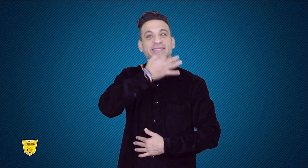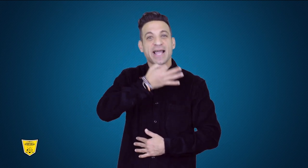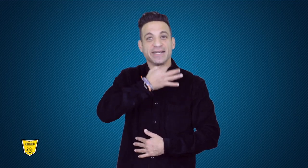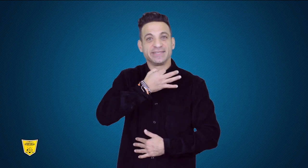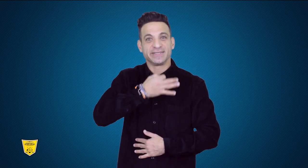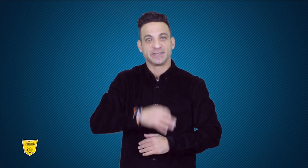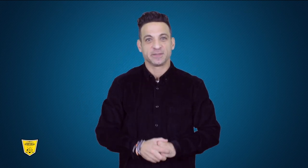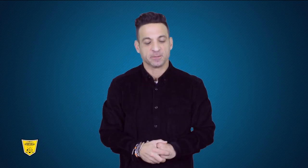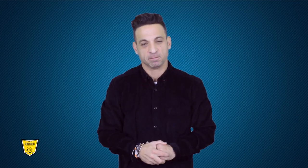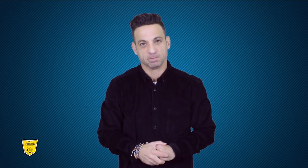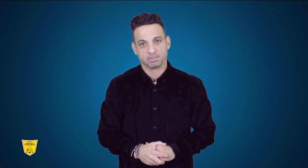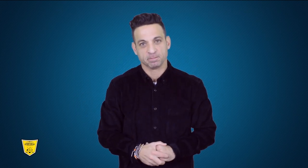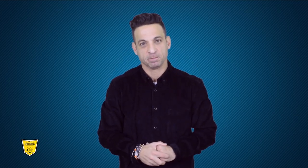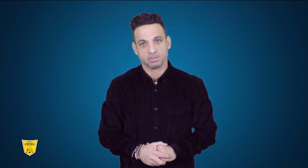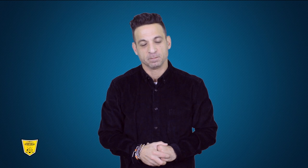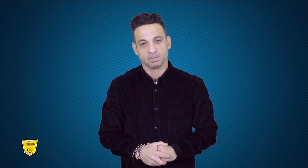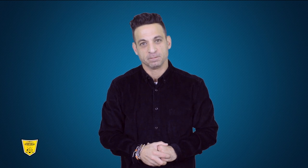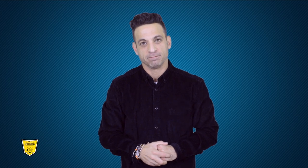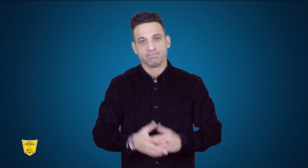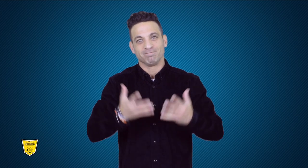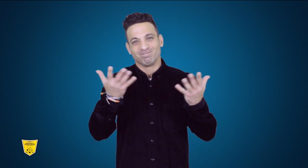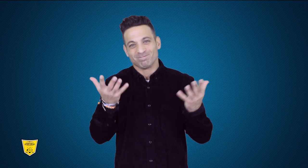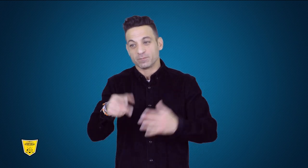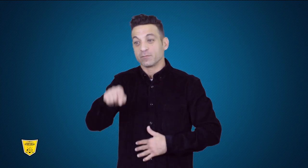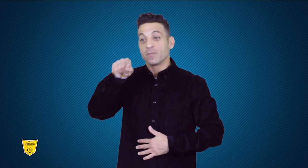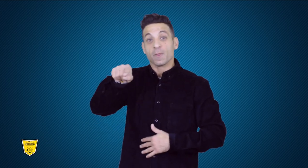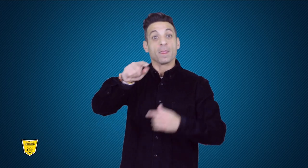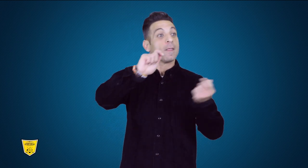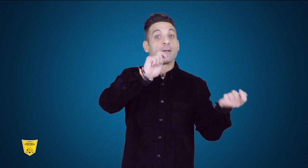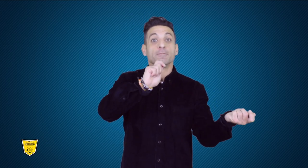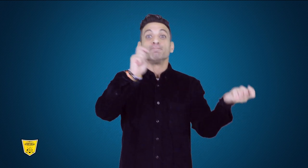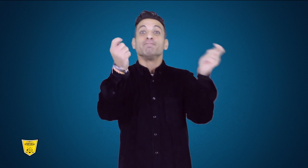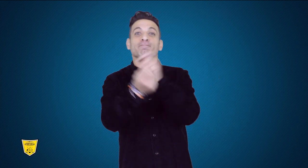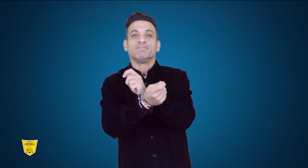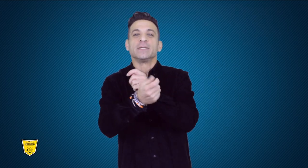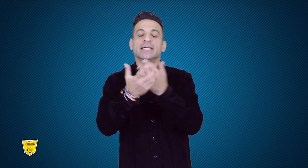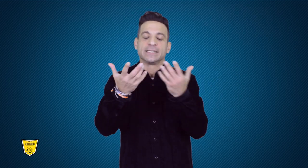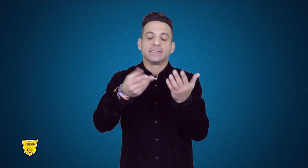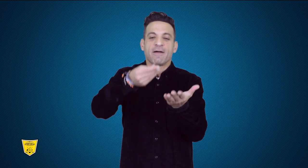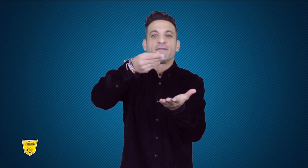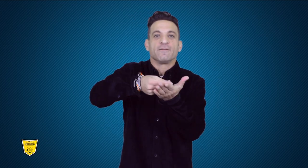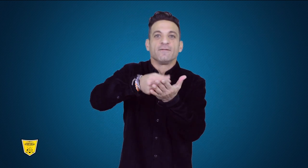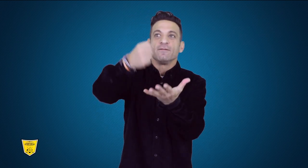of Caxias do Sul. Due to this change, they lost funding